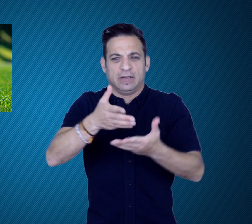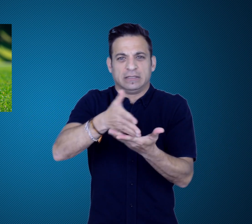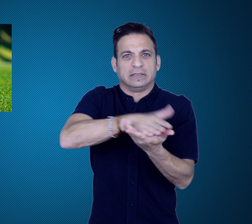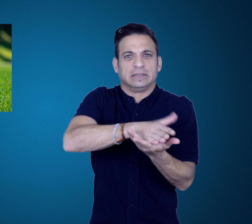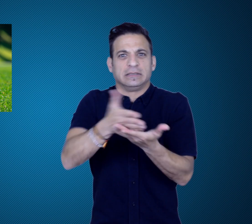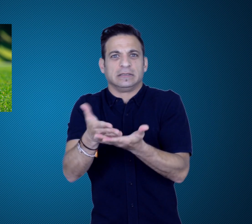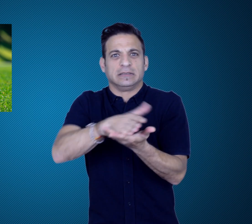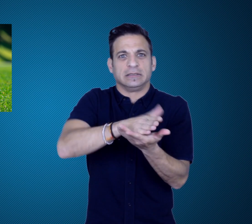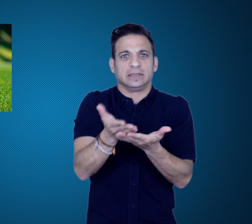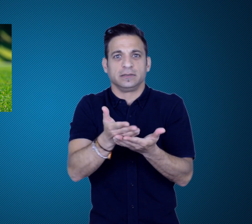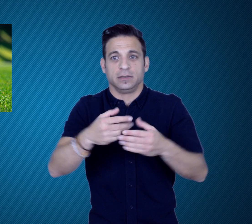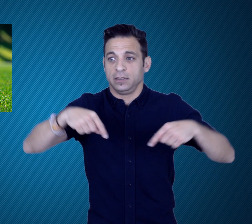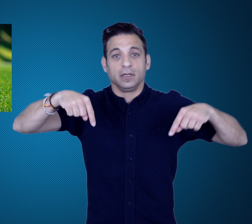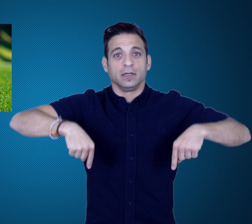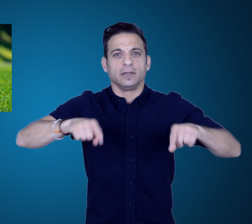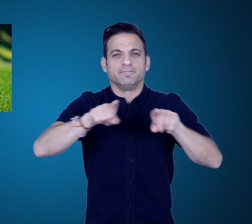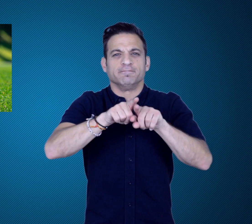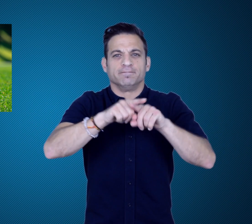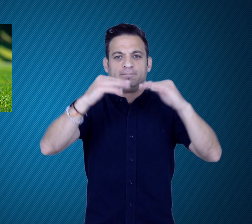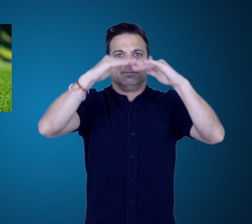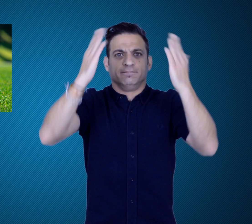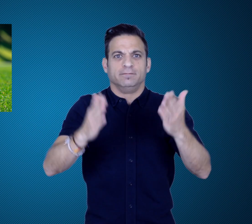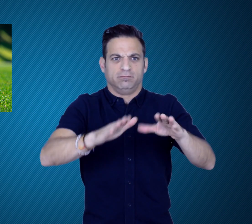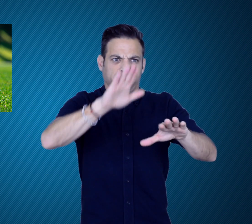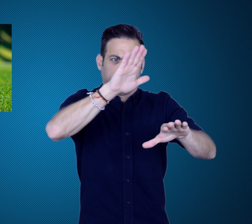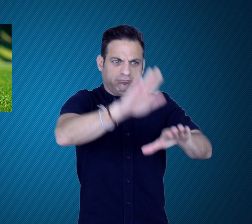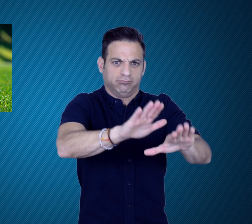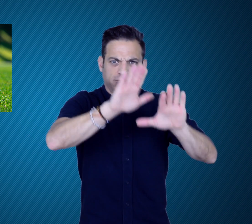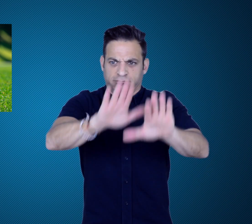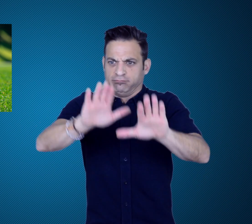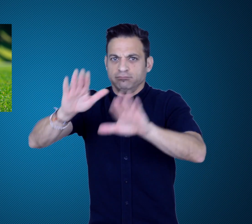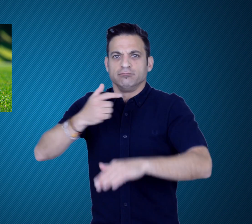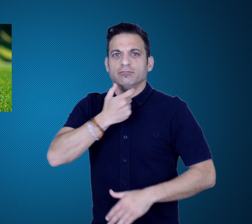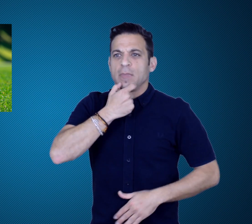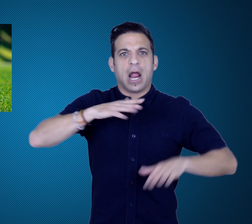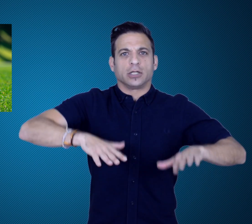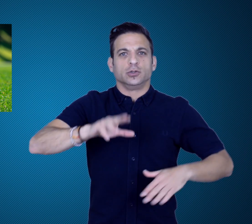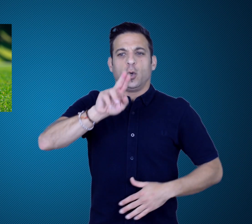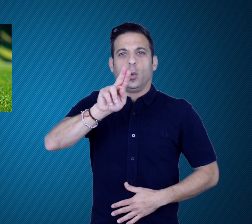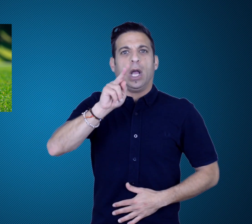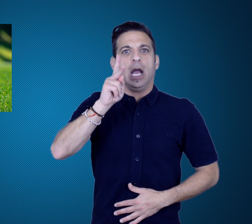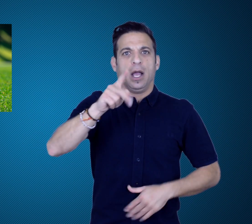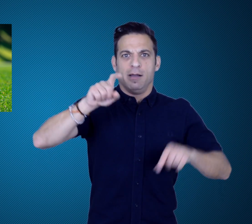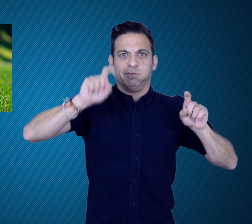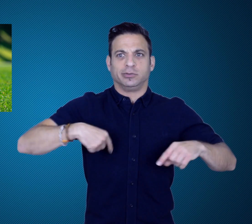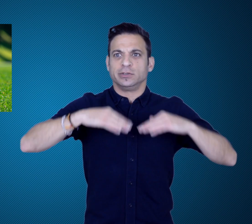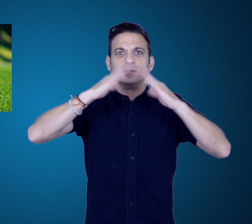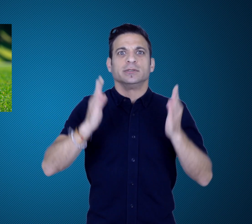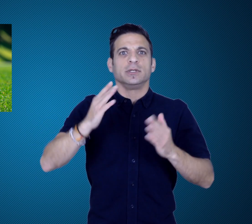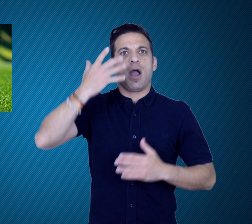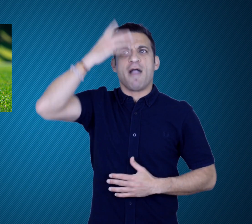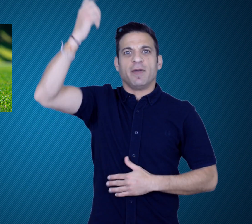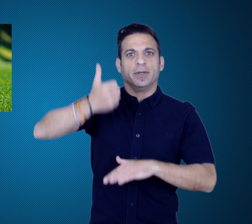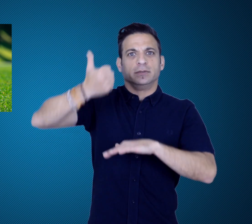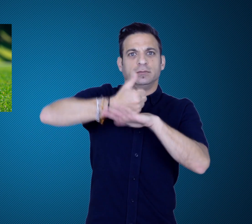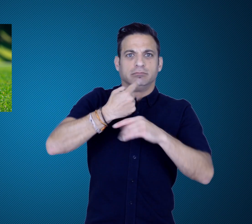It is uncertain whether the lockdown would be still in practice